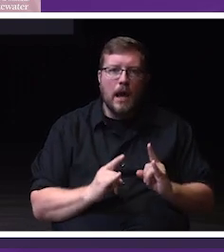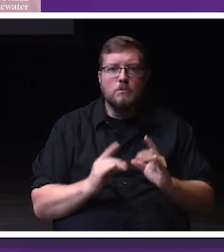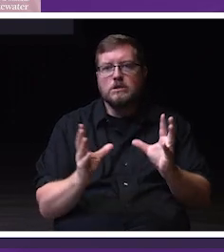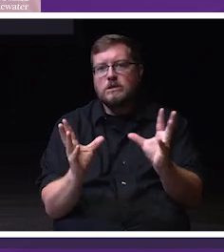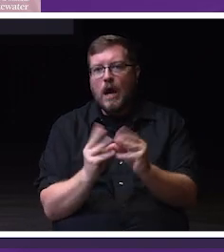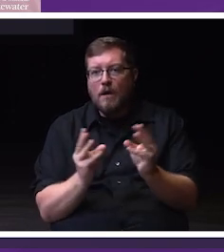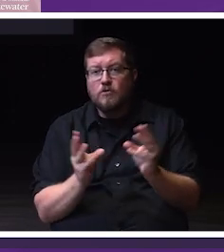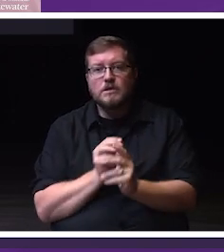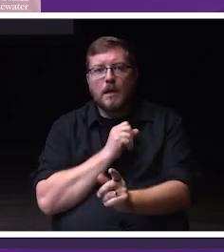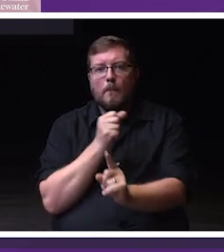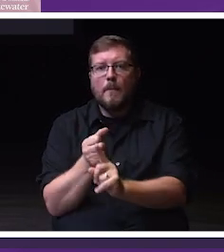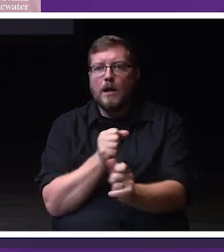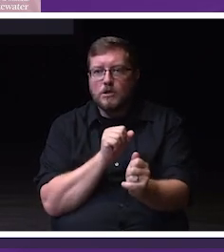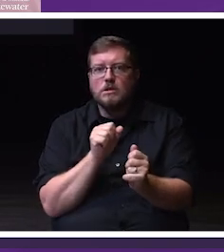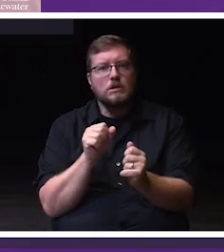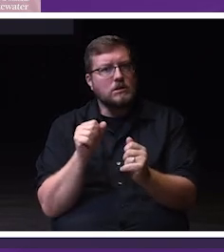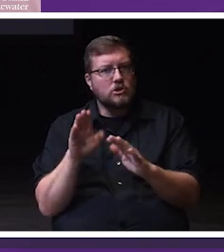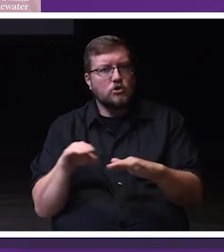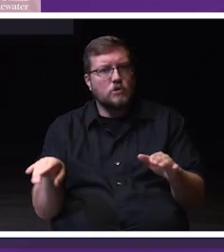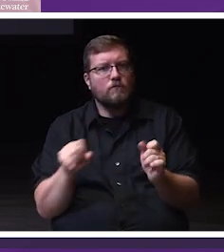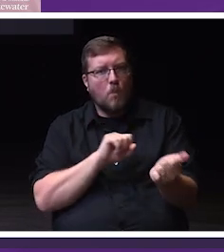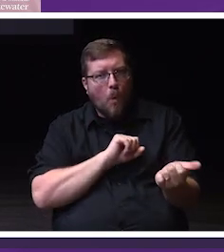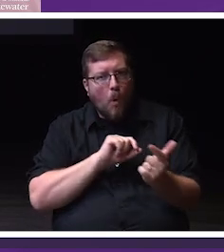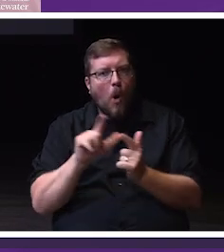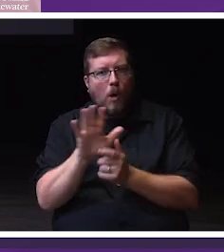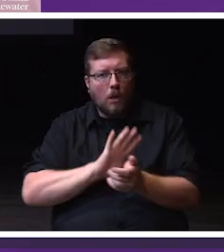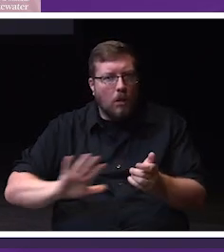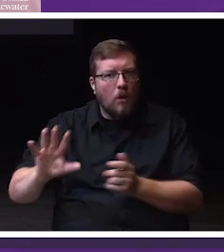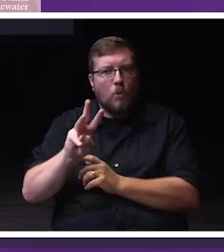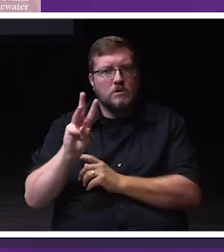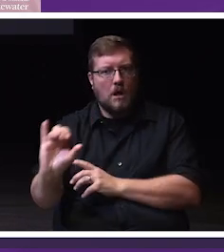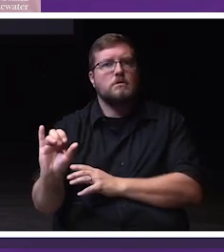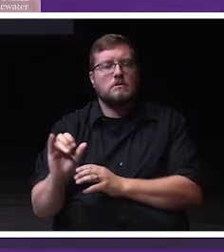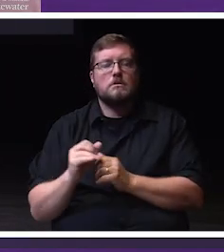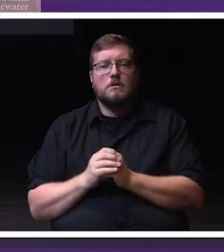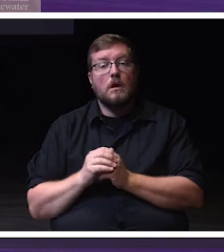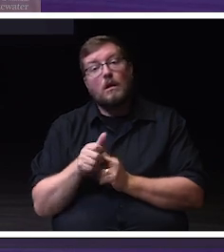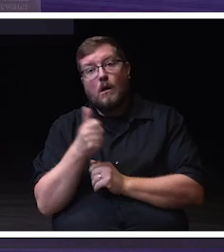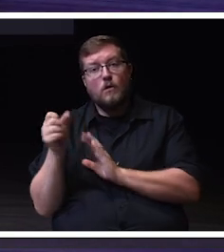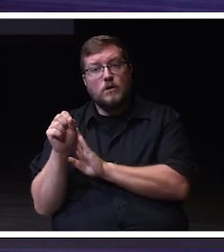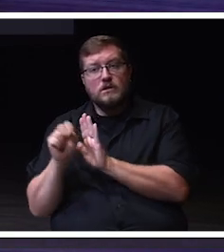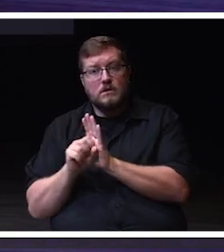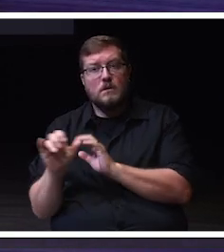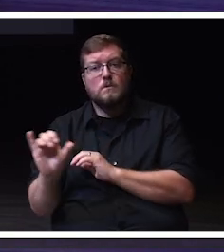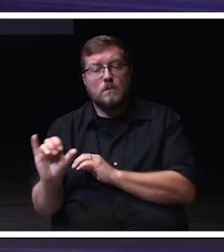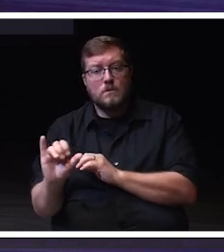of Wisconsin and surrounding areas. The experience kids have at these camps is often their first